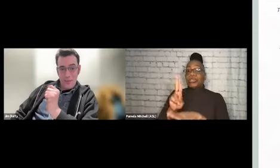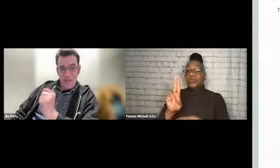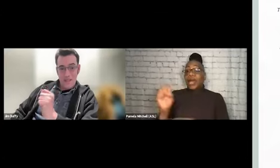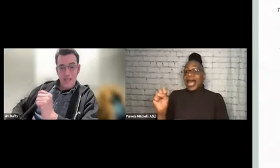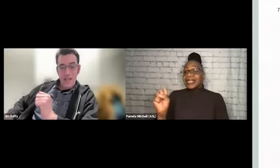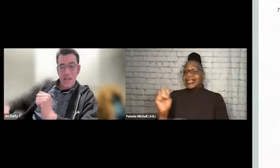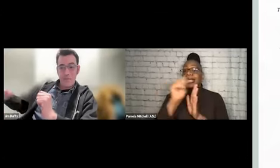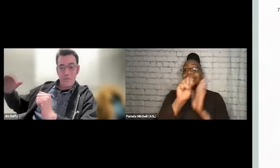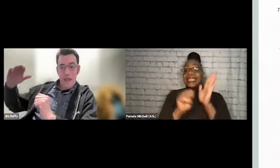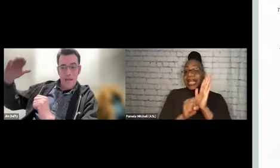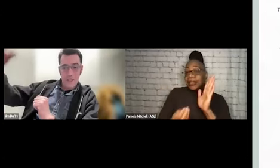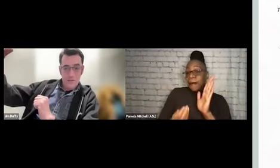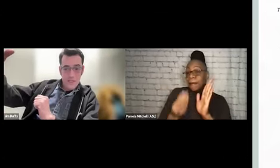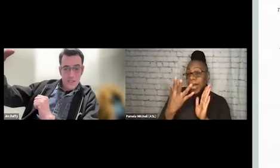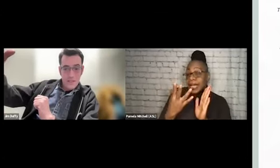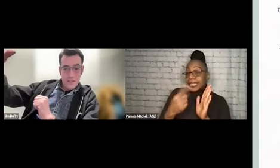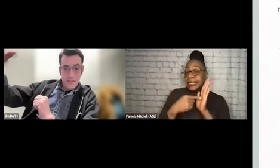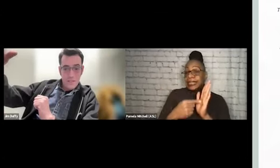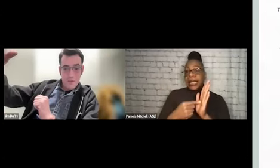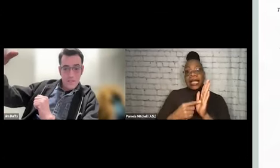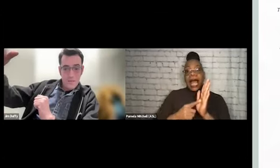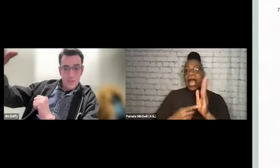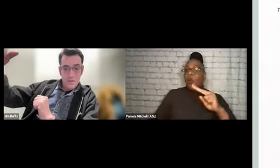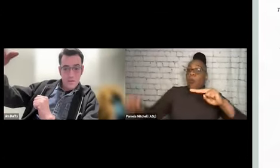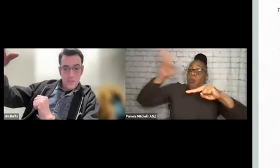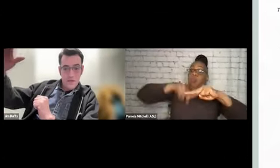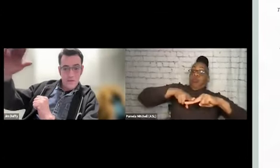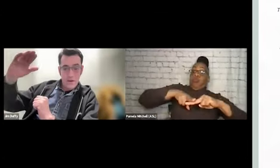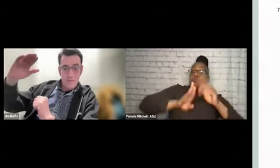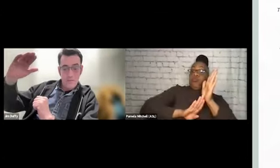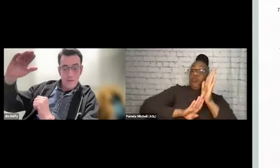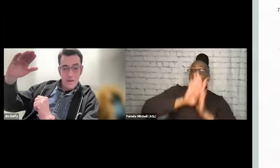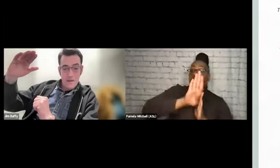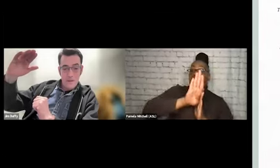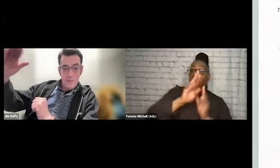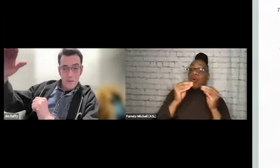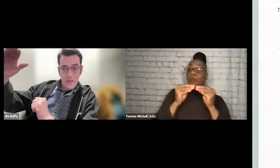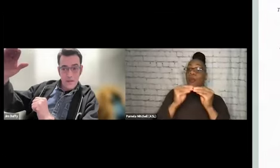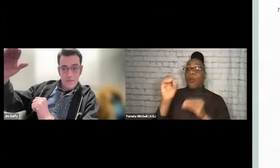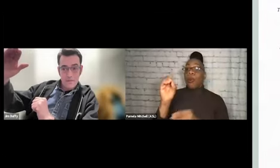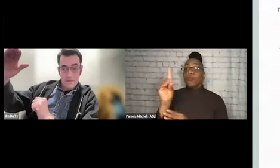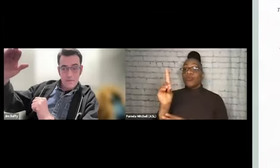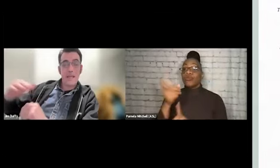that we see a dramatic increase in mortal overdoses from smoking,